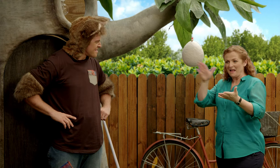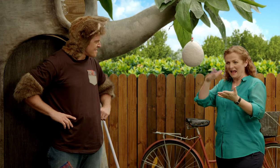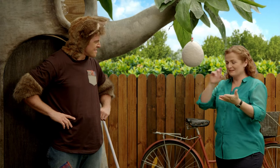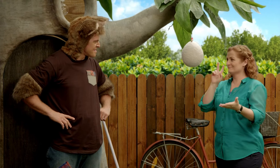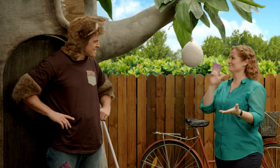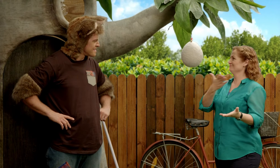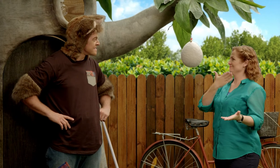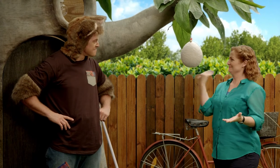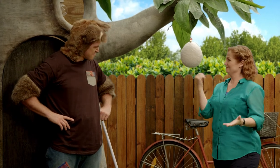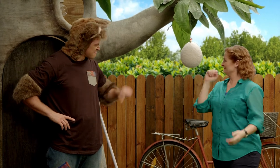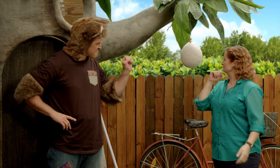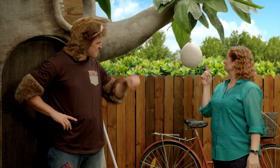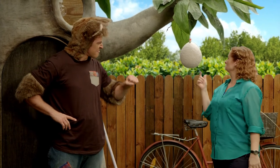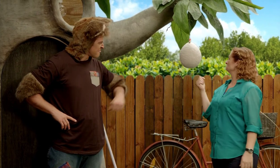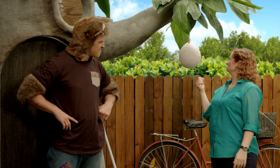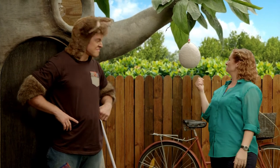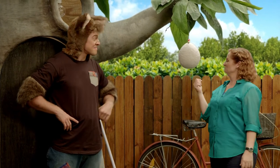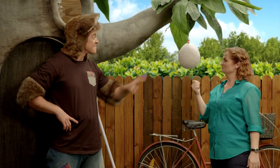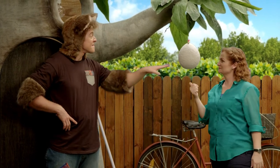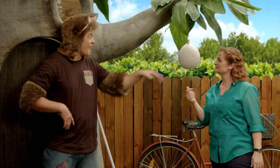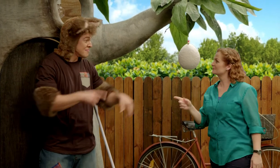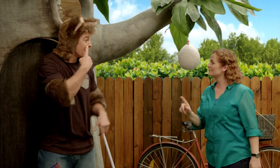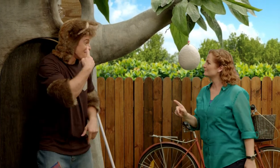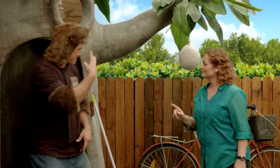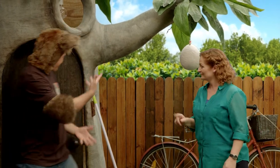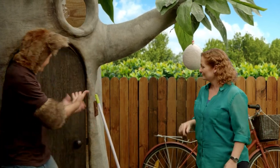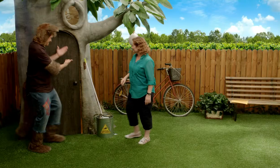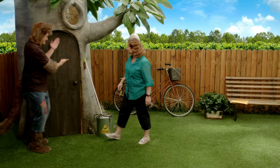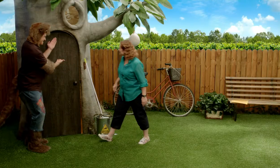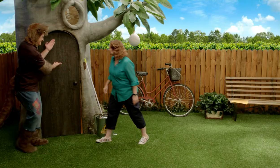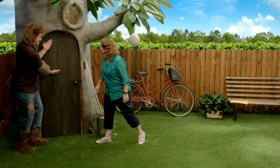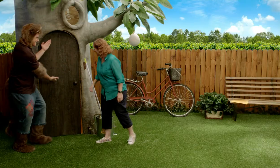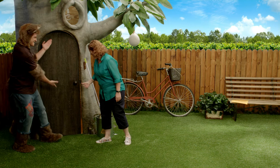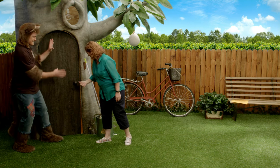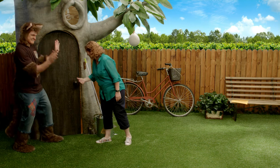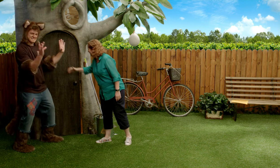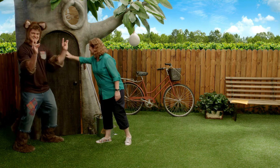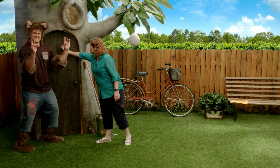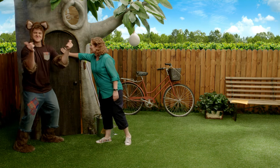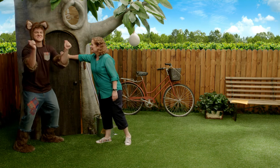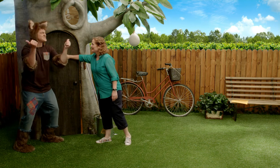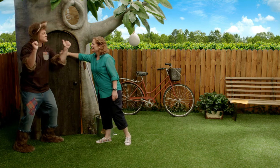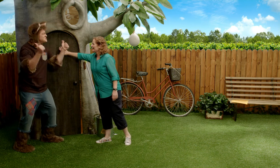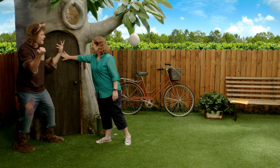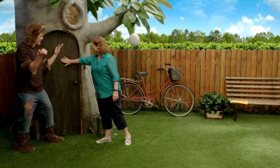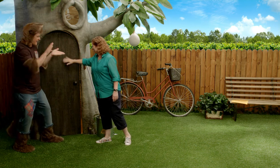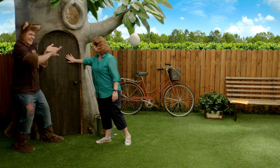and when it's painted it'll look beautiful. Hey Sally! Have a look at my door, it’s not sticky anymore.